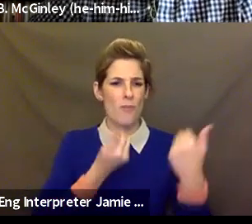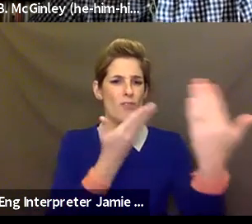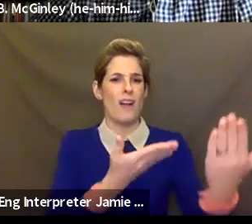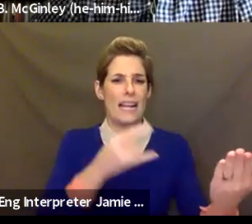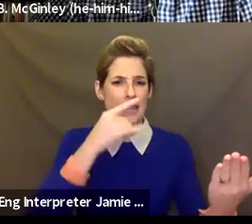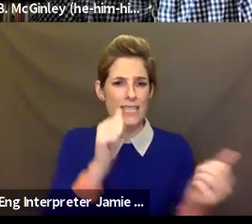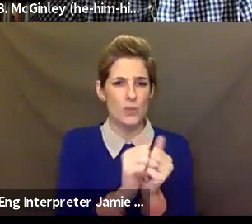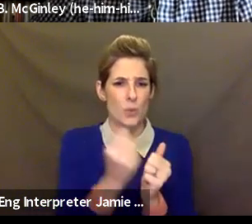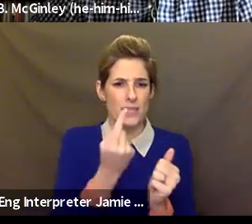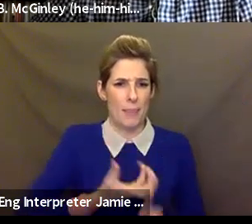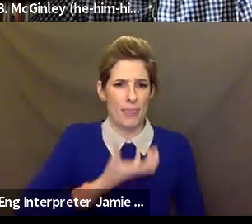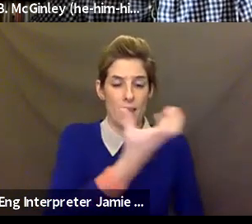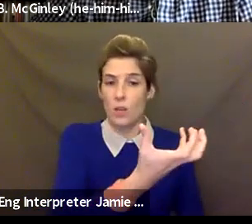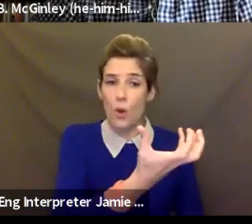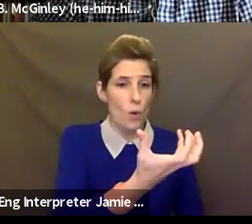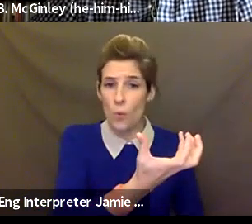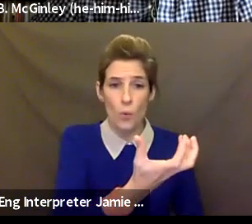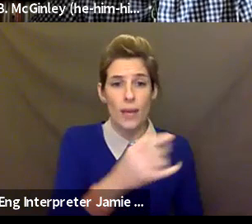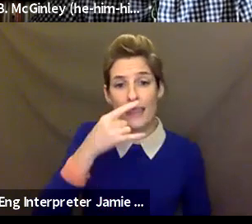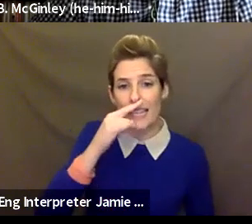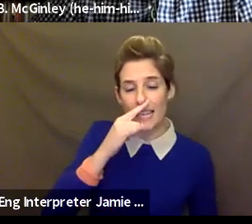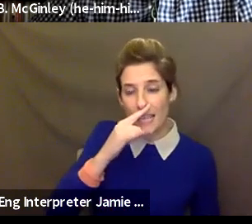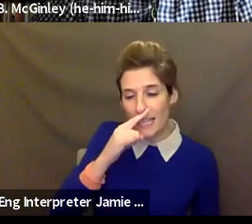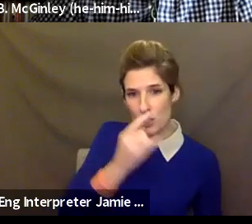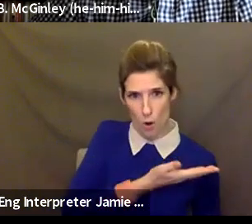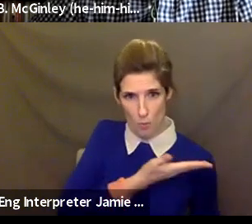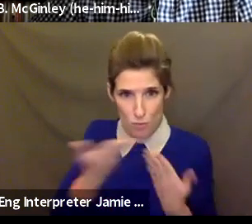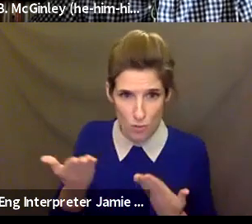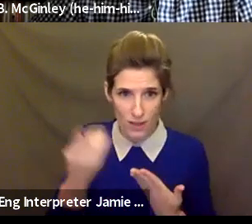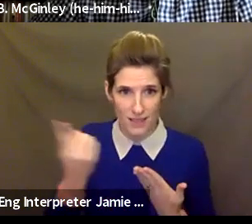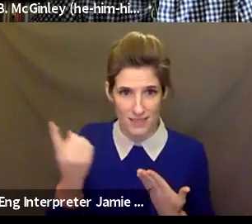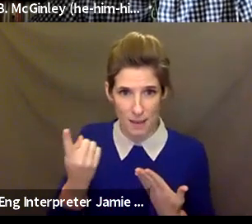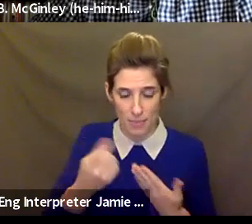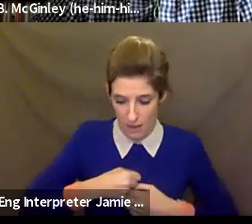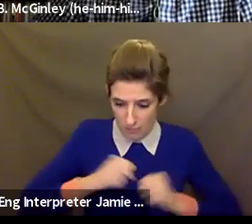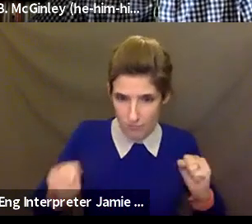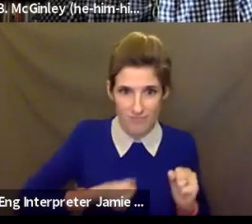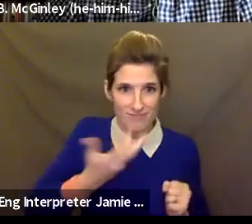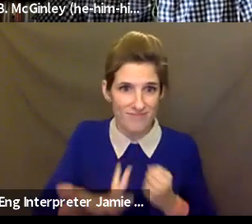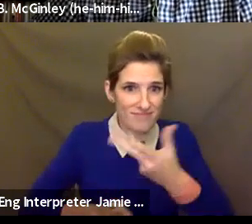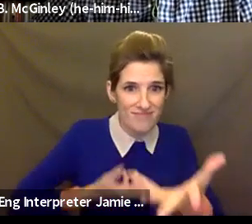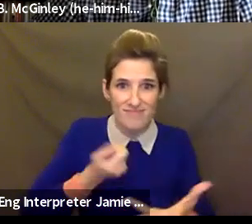and we're creating a space to explore that and let them express it, you know, things like that kind of remain the